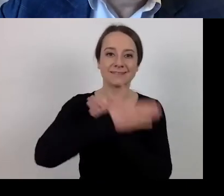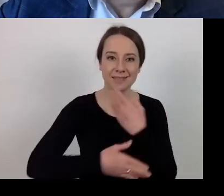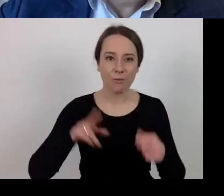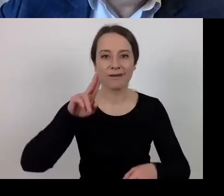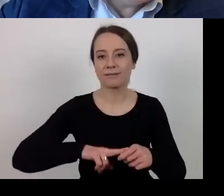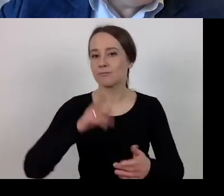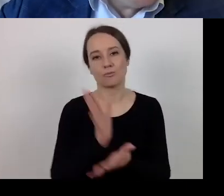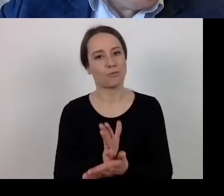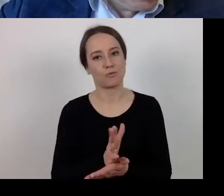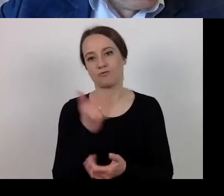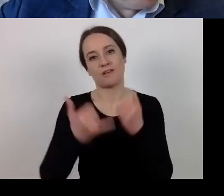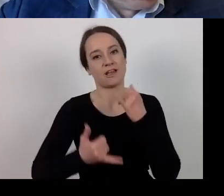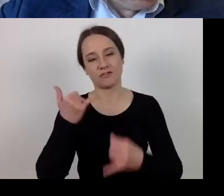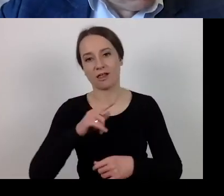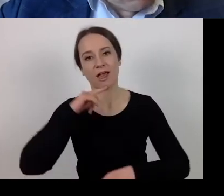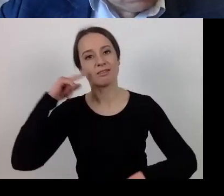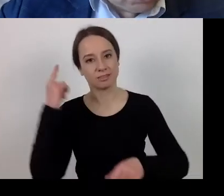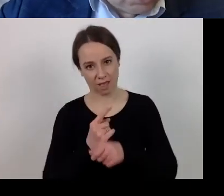on the basis of a justified decision.